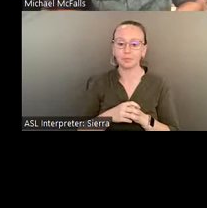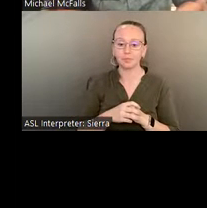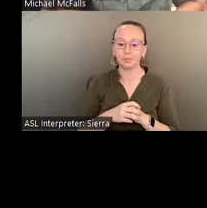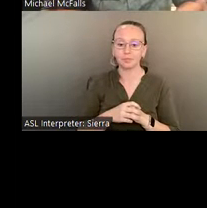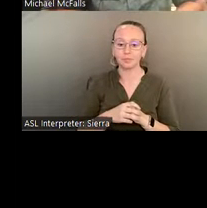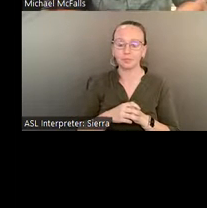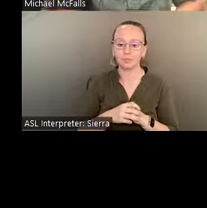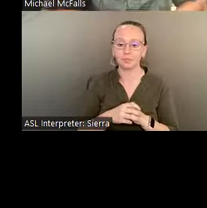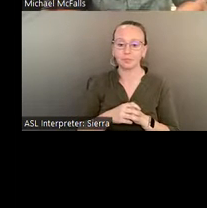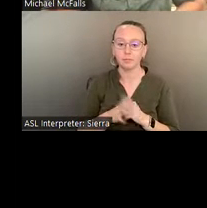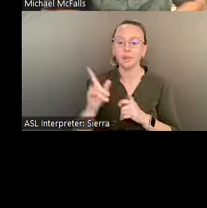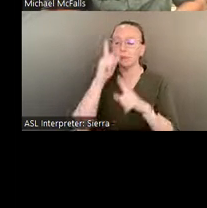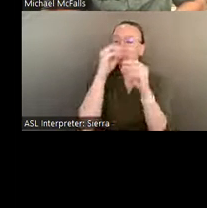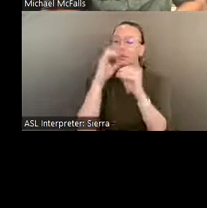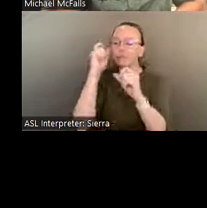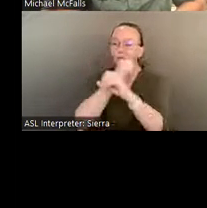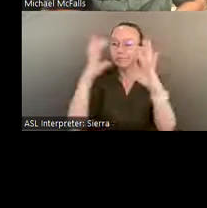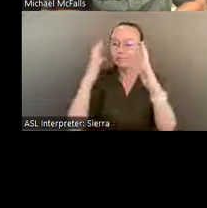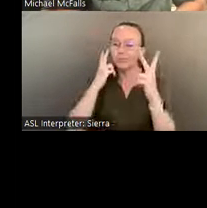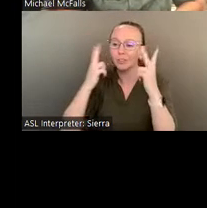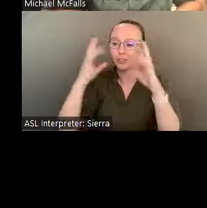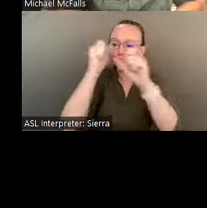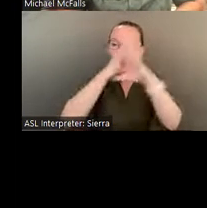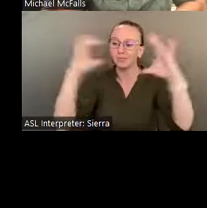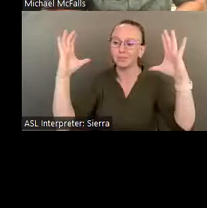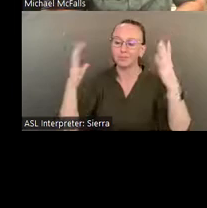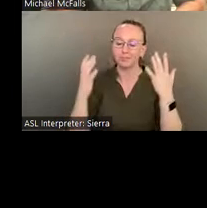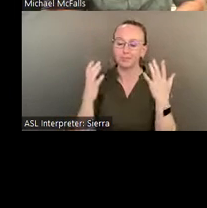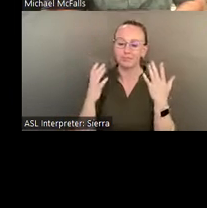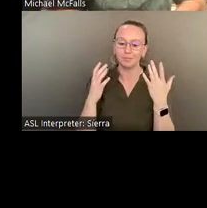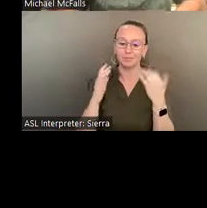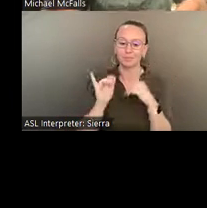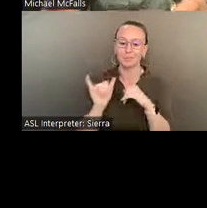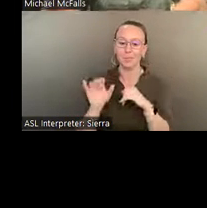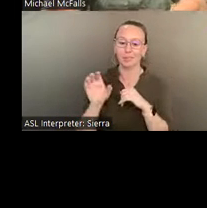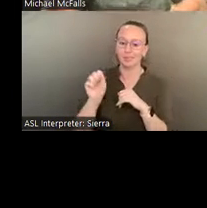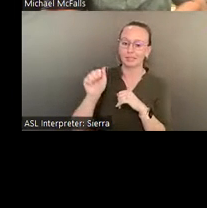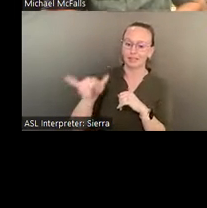Eddie's and St. EOM and Pasaquan and the ideas that she encountered while being at Pasaquan